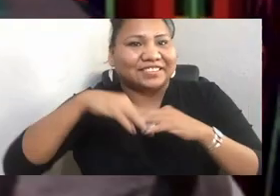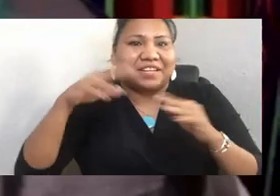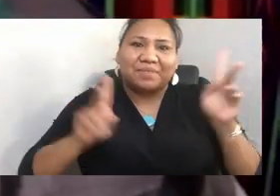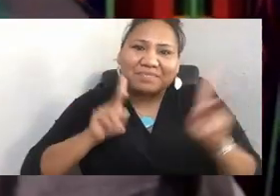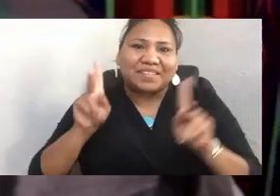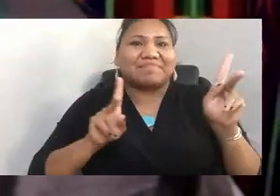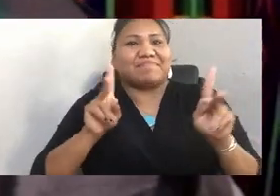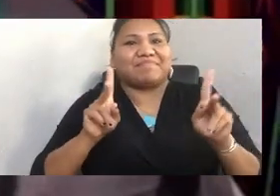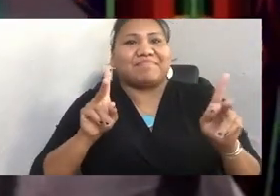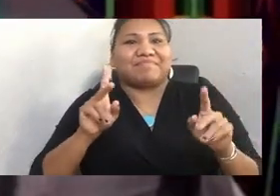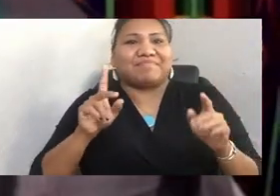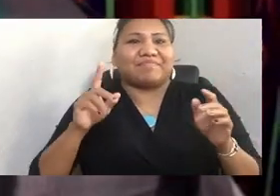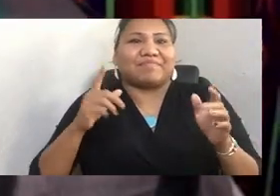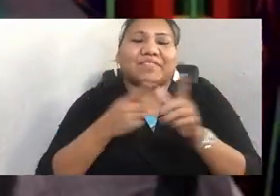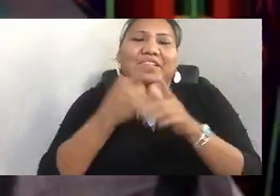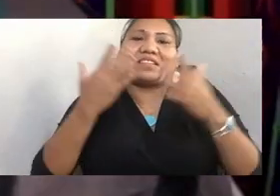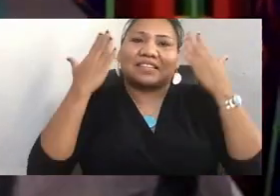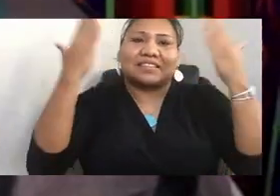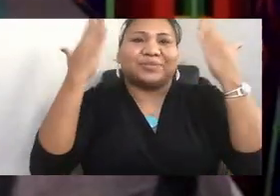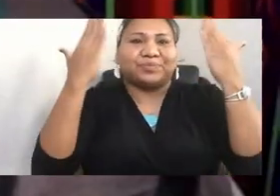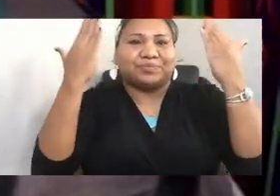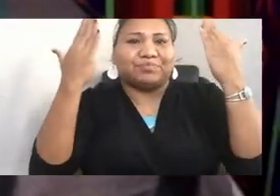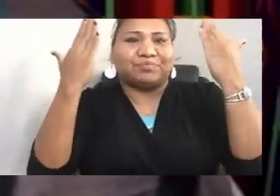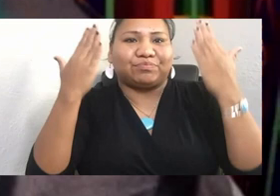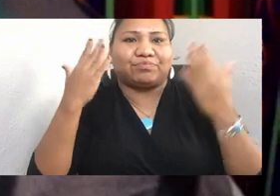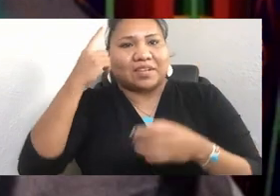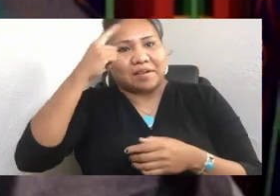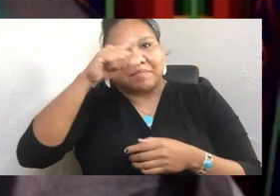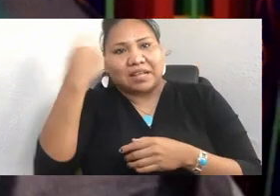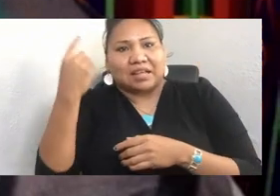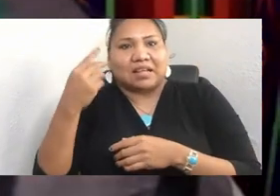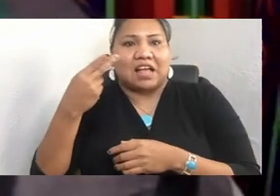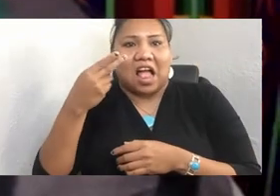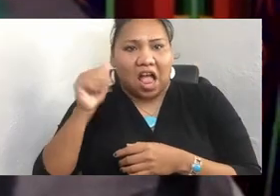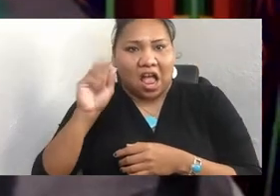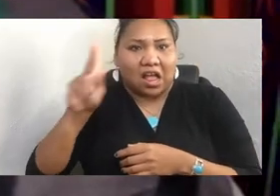to Black Hawk Singers for opening us up in a good way.